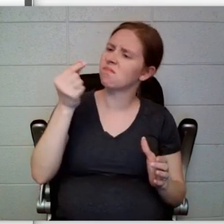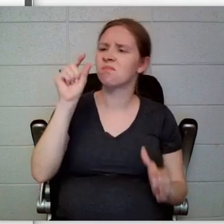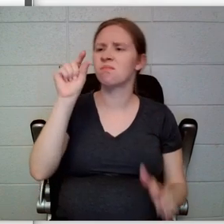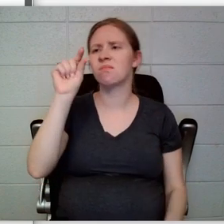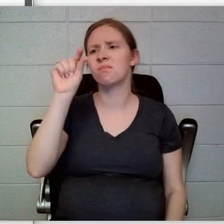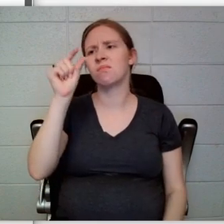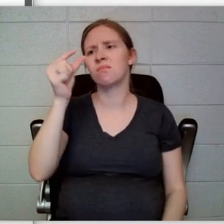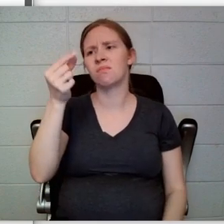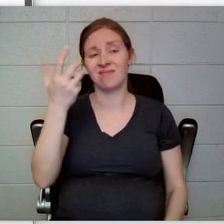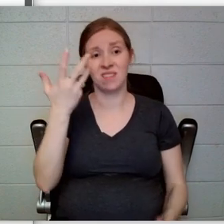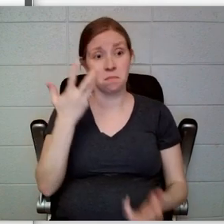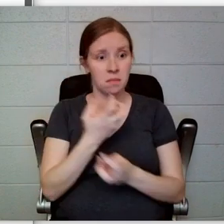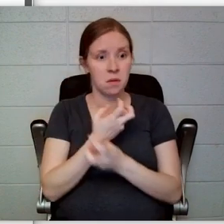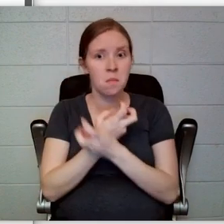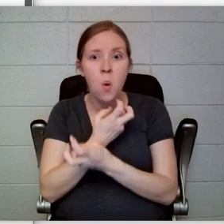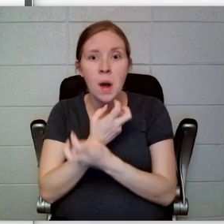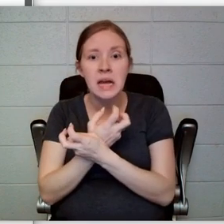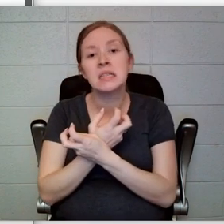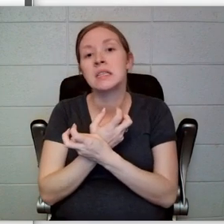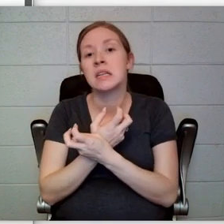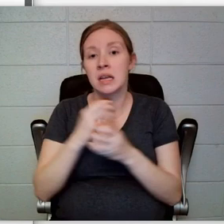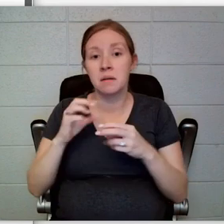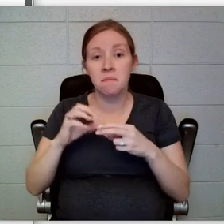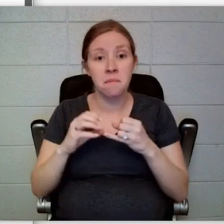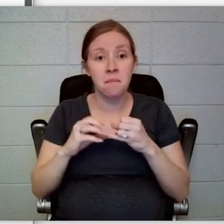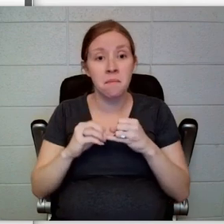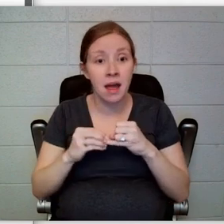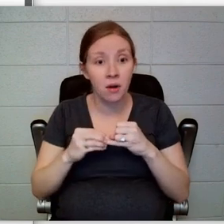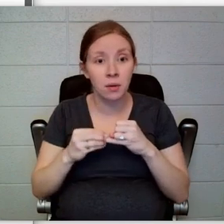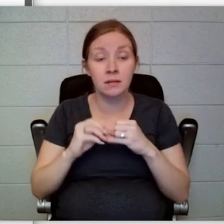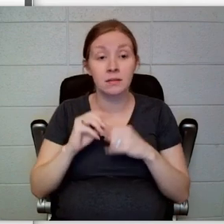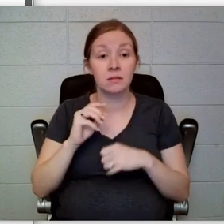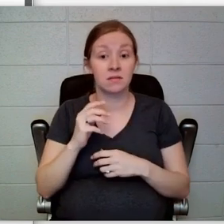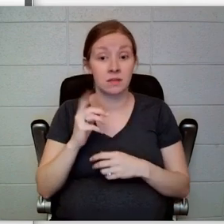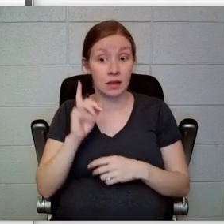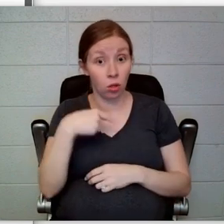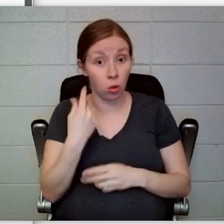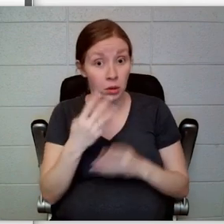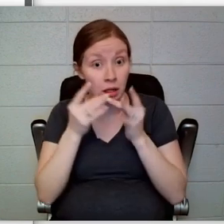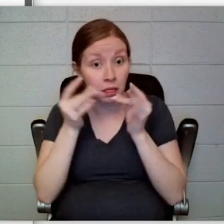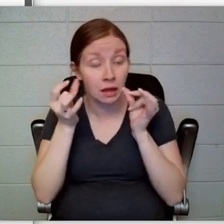were poison berries that just looked like delicious ones. Count Olaf,